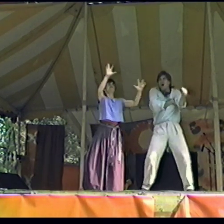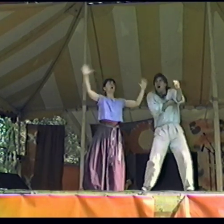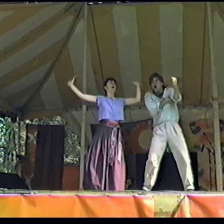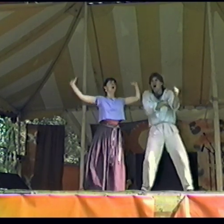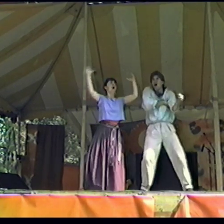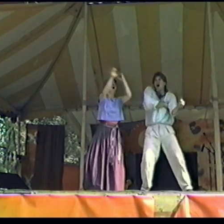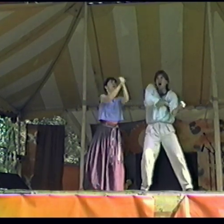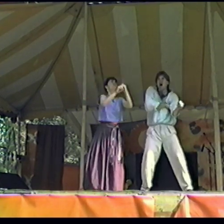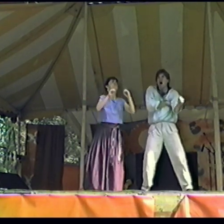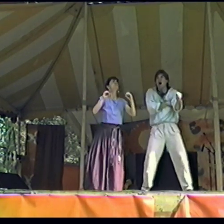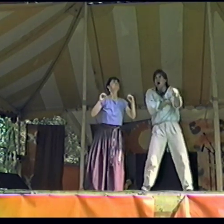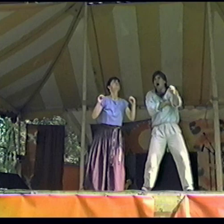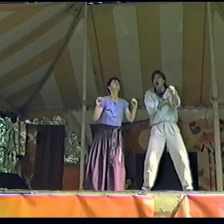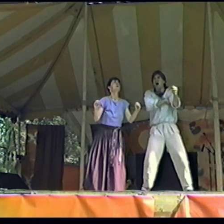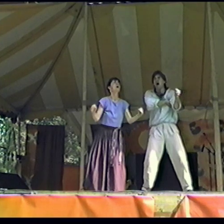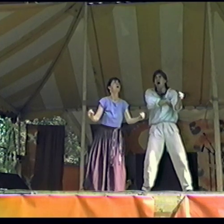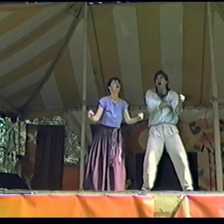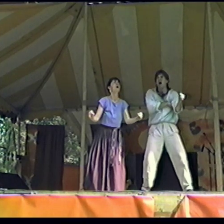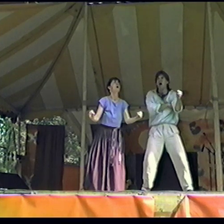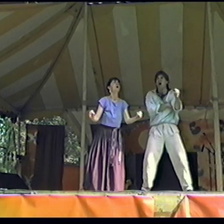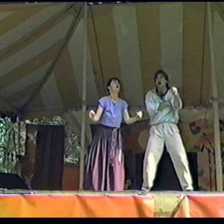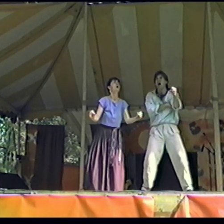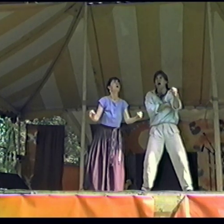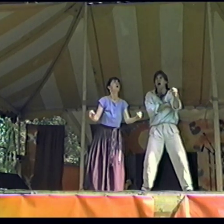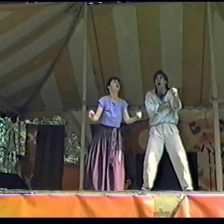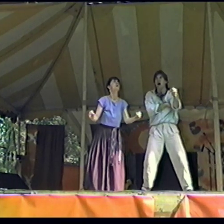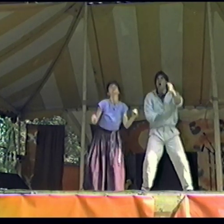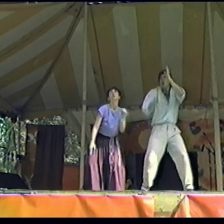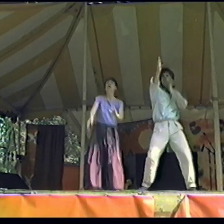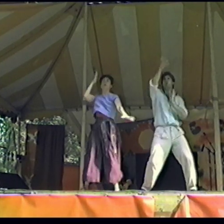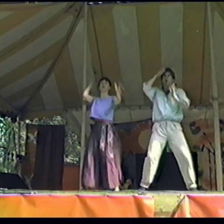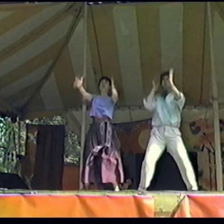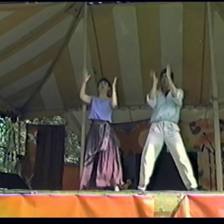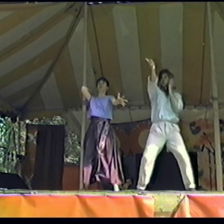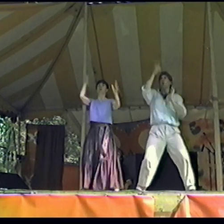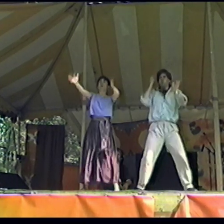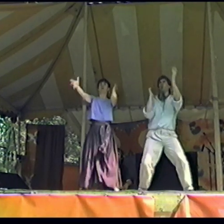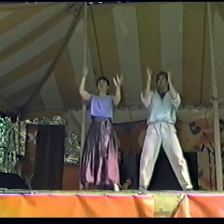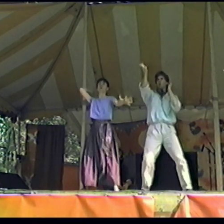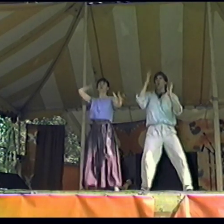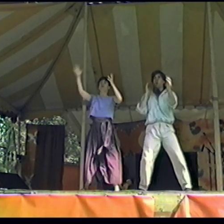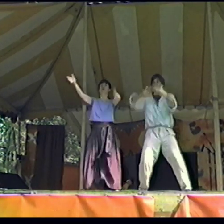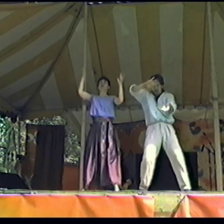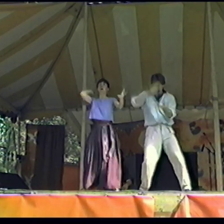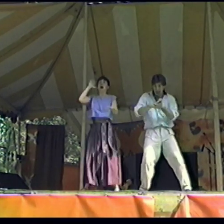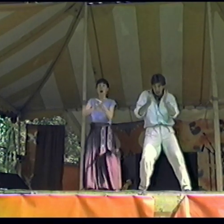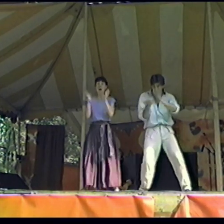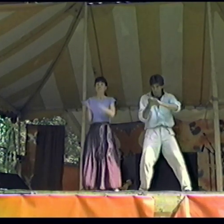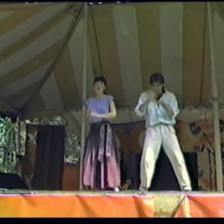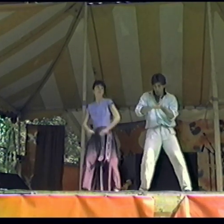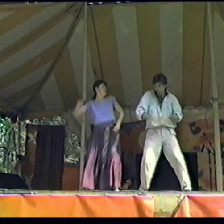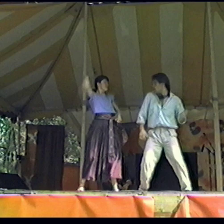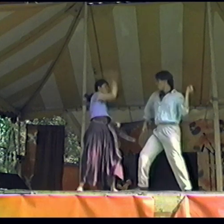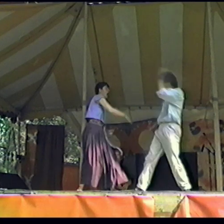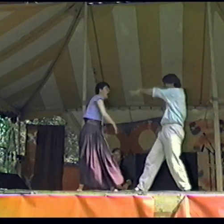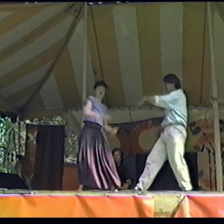Windshield shattering But it was all in my mind Driving, driving Trees, trees Hamburg! Splat!